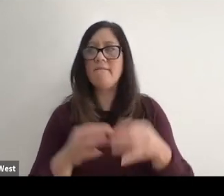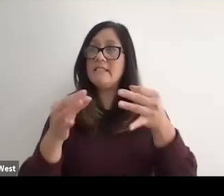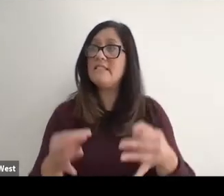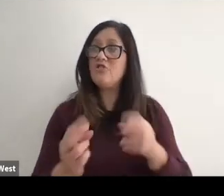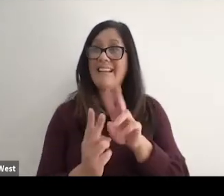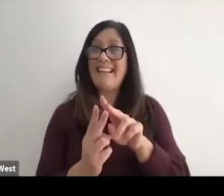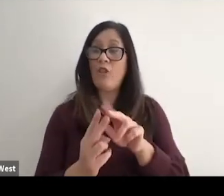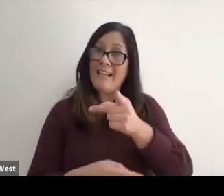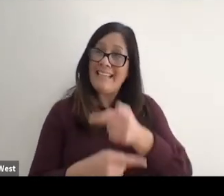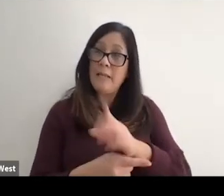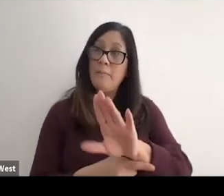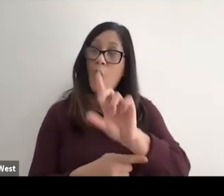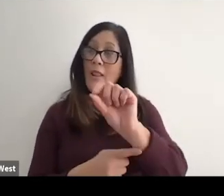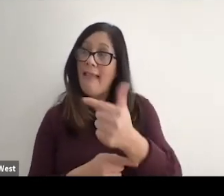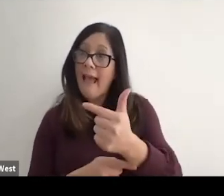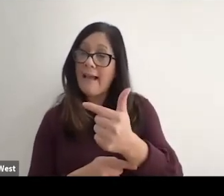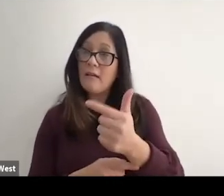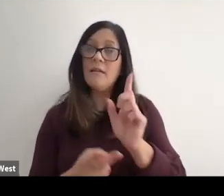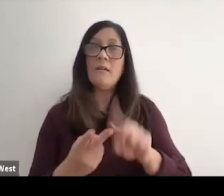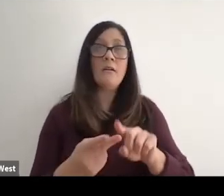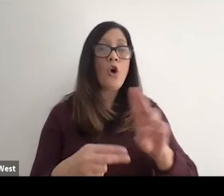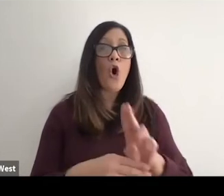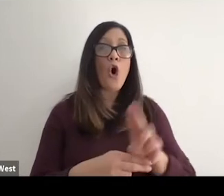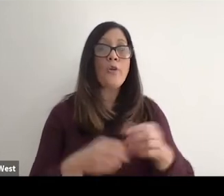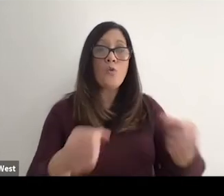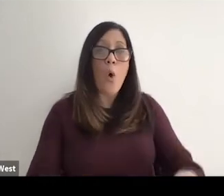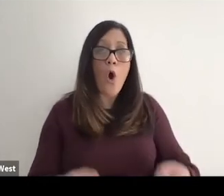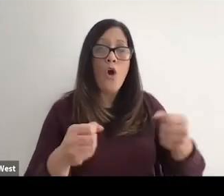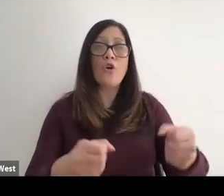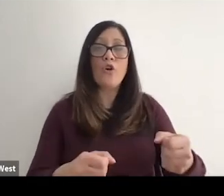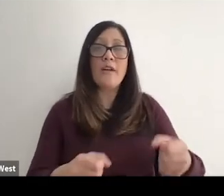You can either keep your leg or use a Walker or wheelchair for the rest of your life where I can